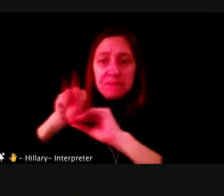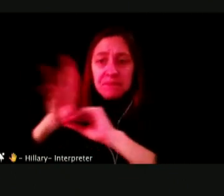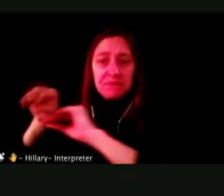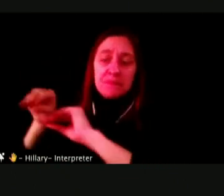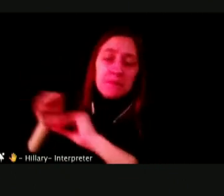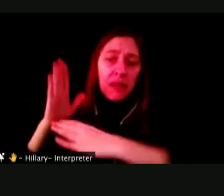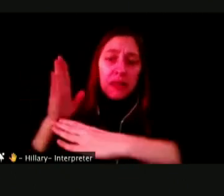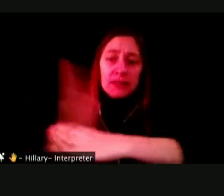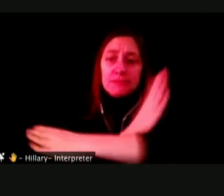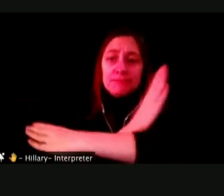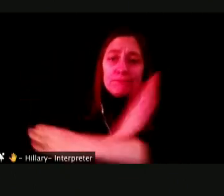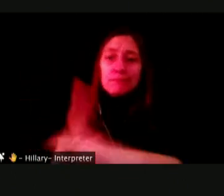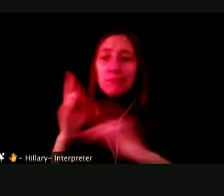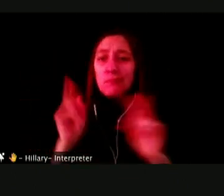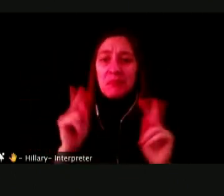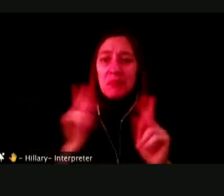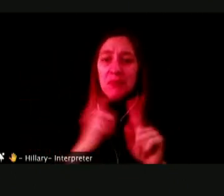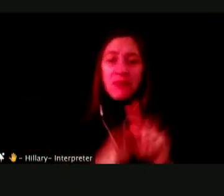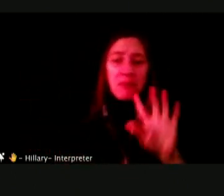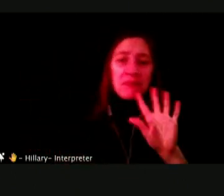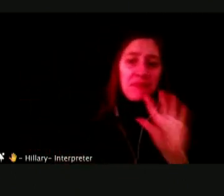PEOPLE FROM AGE 5 TO 20.